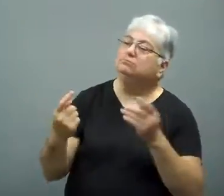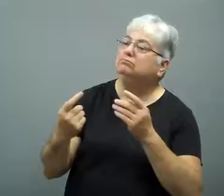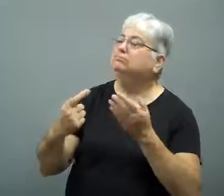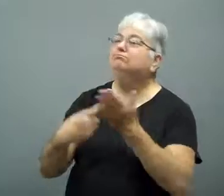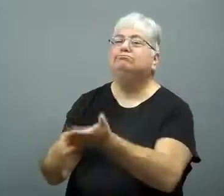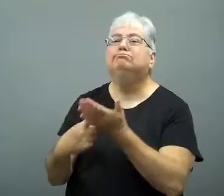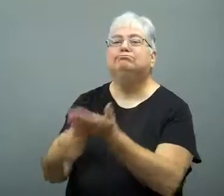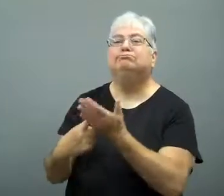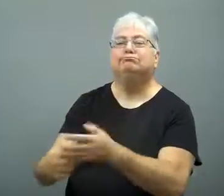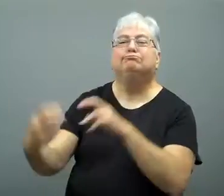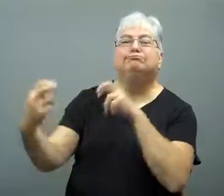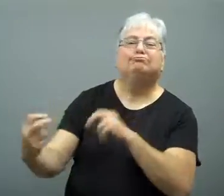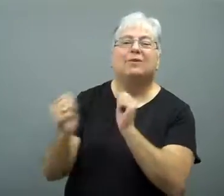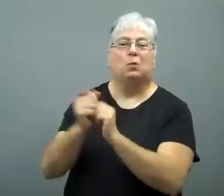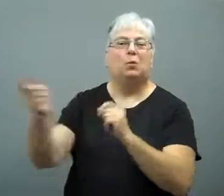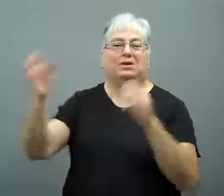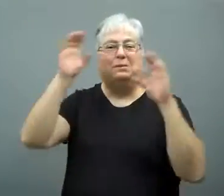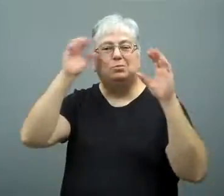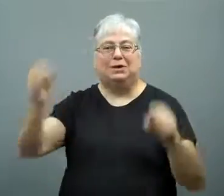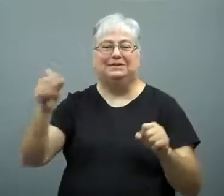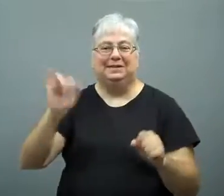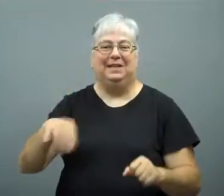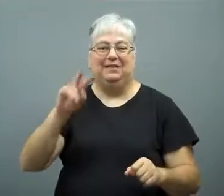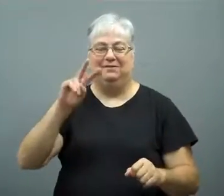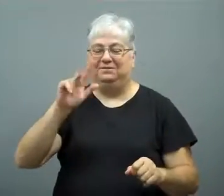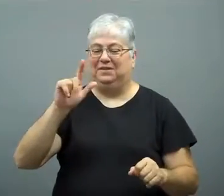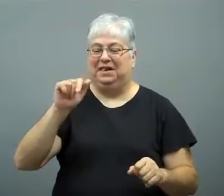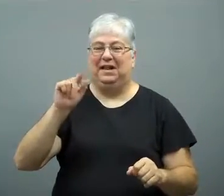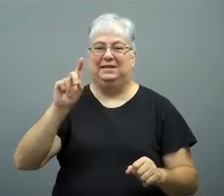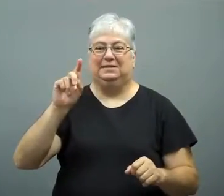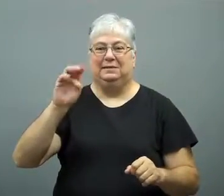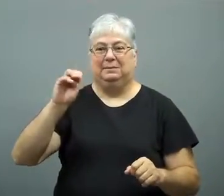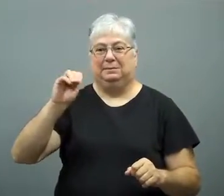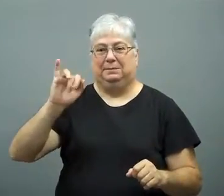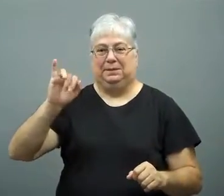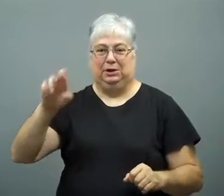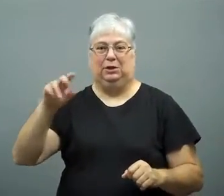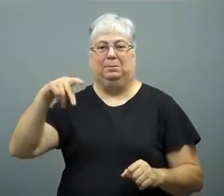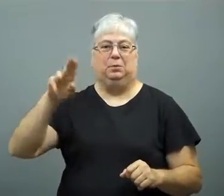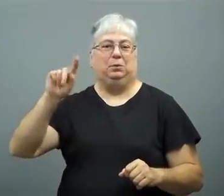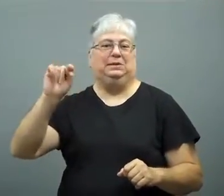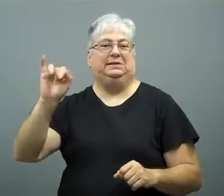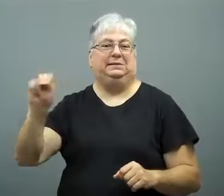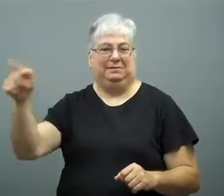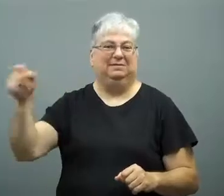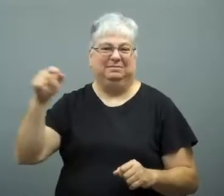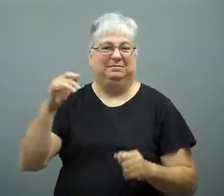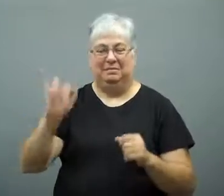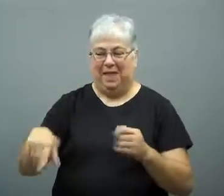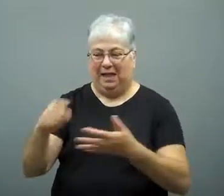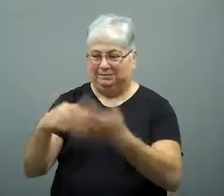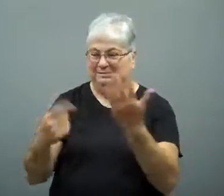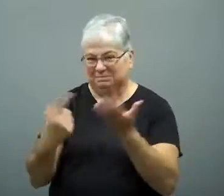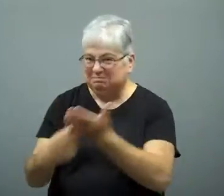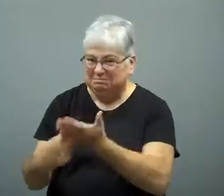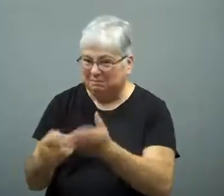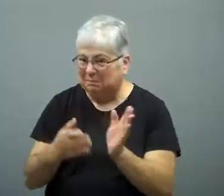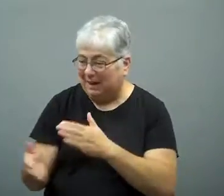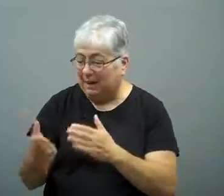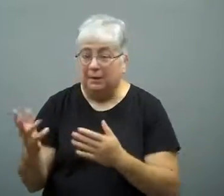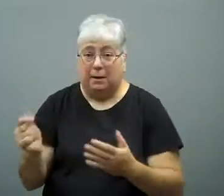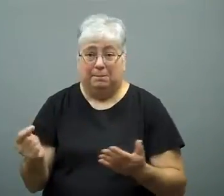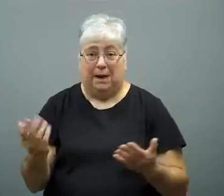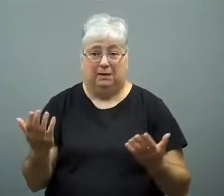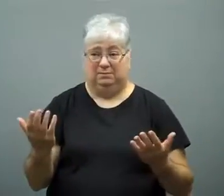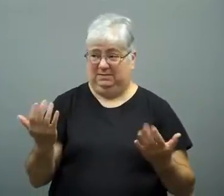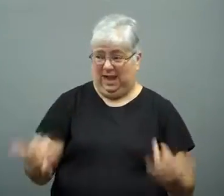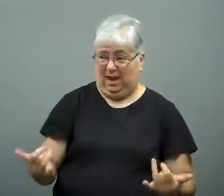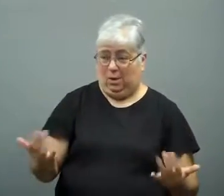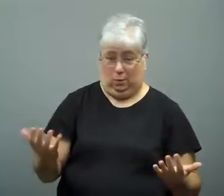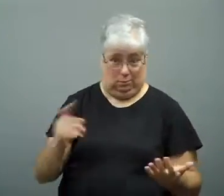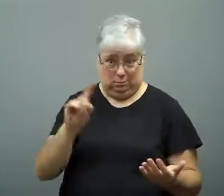for a summit meeting with President Vladmir Putin.